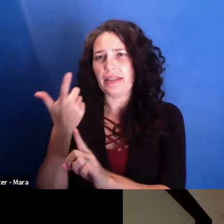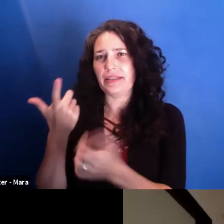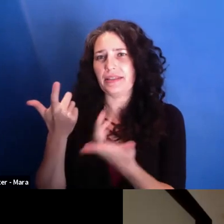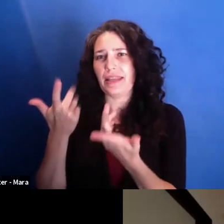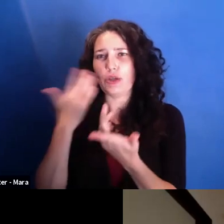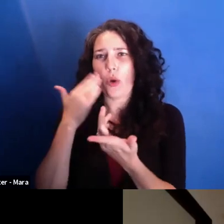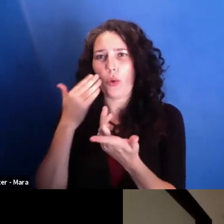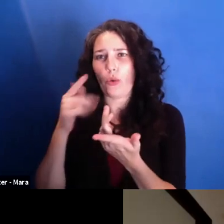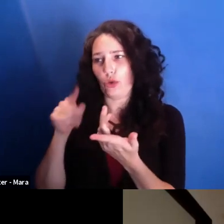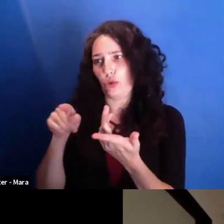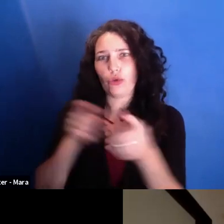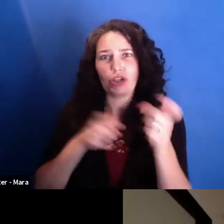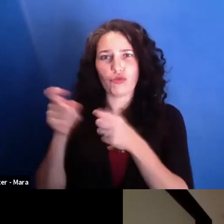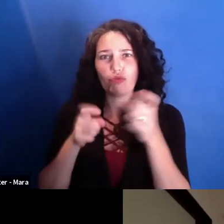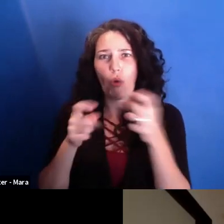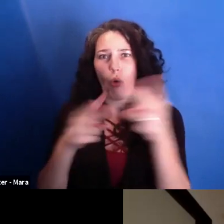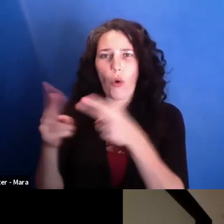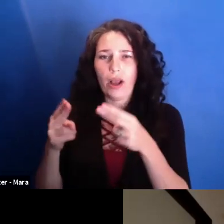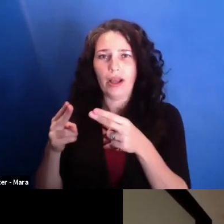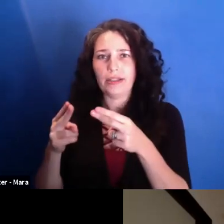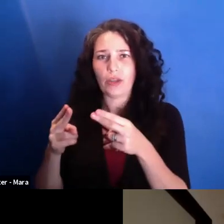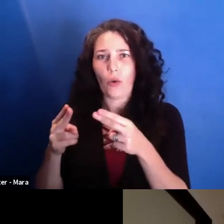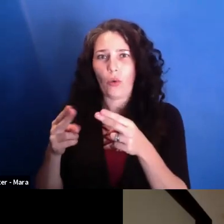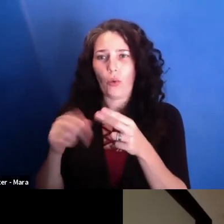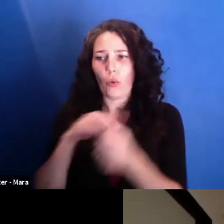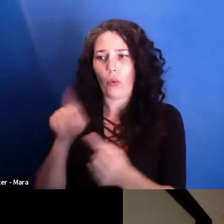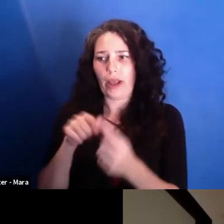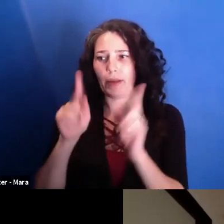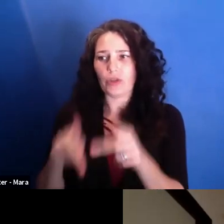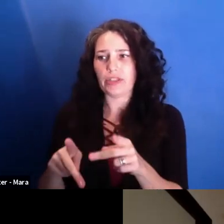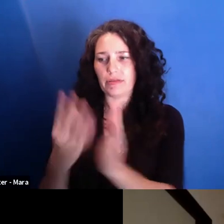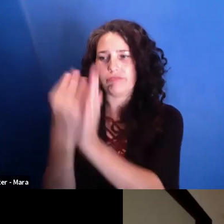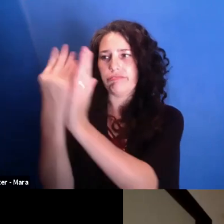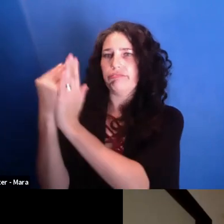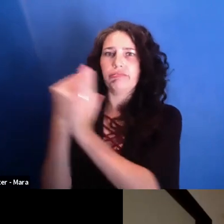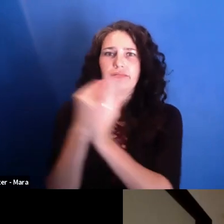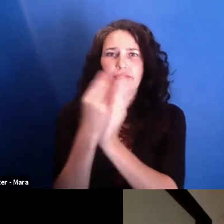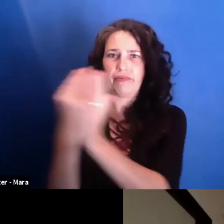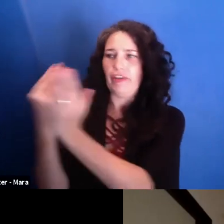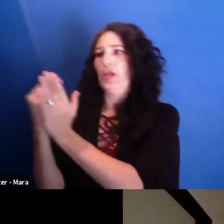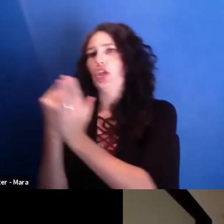And to be on camera that much and to see flaws and to fail in front of the camera, knowing that